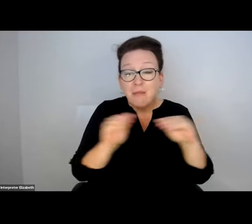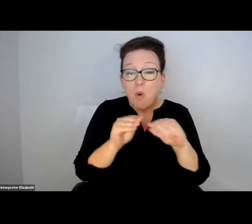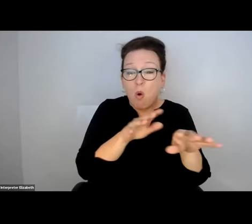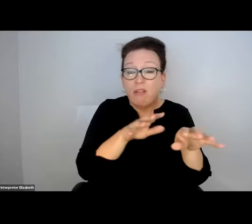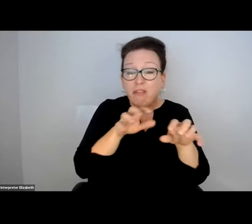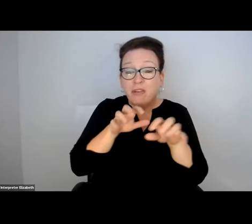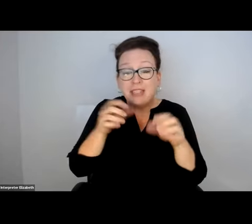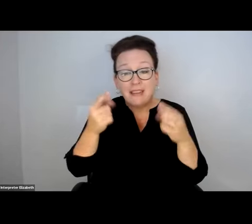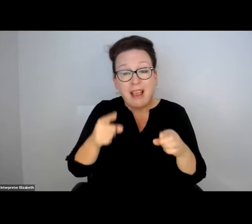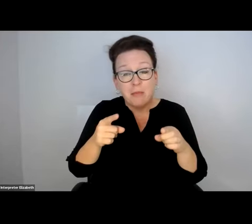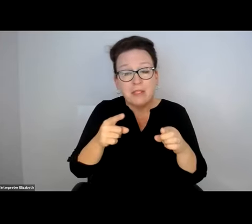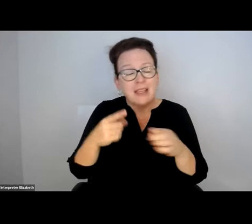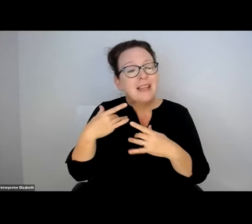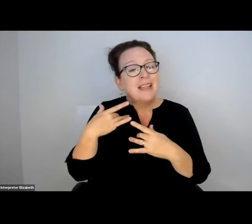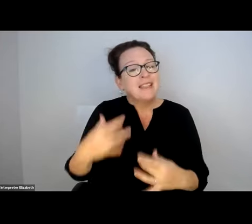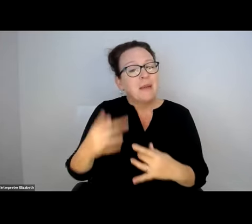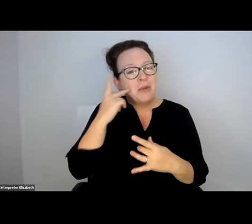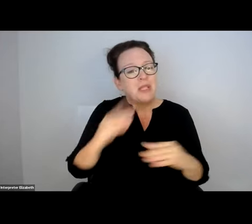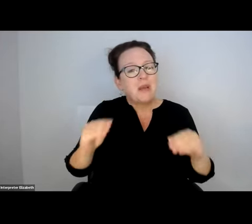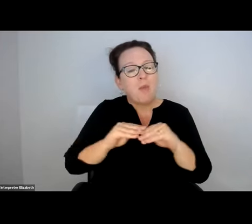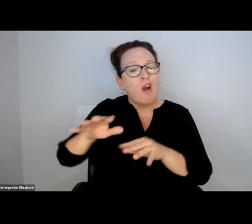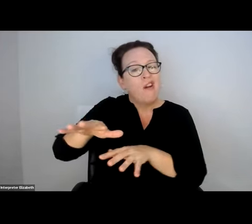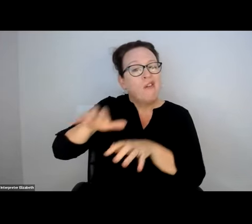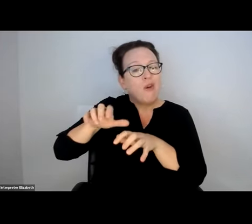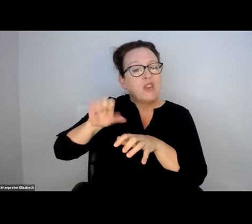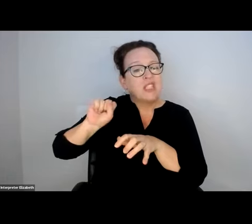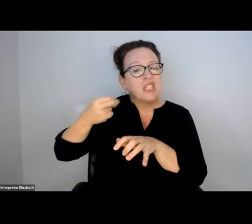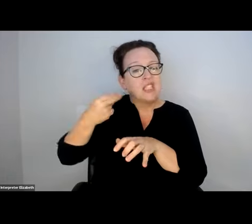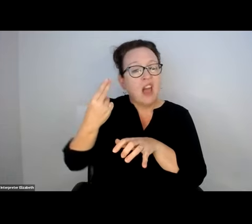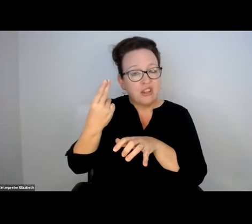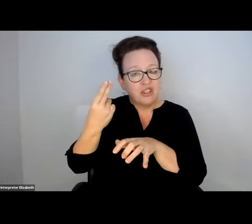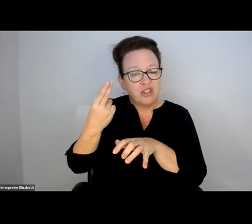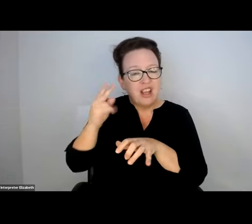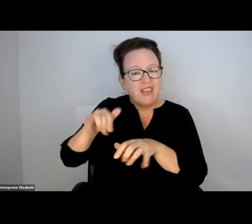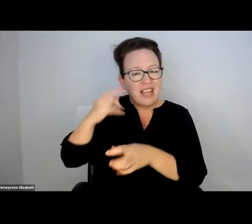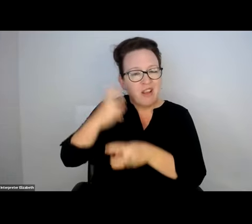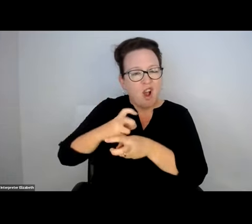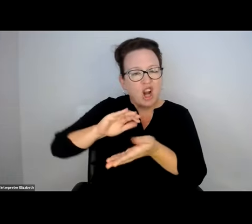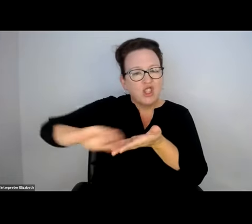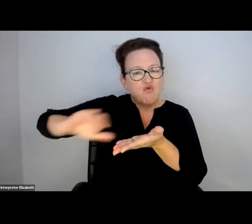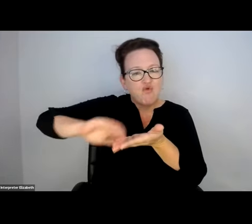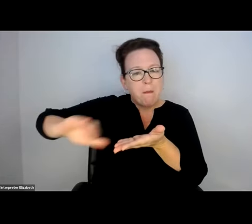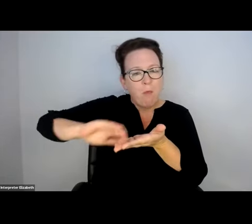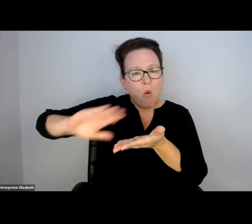ARE AS IMPORTANT AS RIGHT-OF-WAYS. AS THE CLIMATE CHANGES WITH